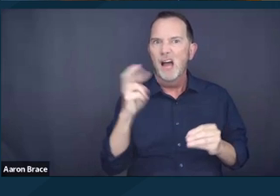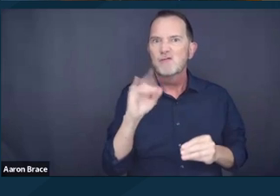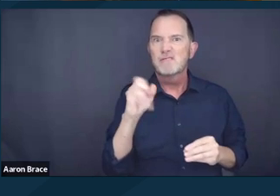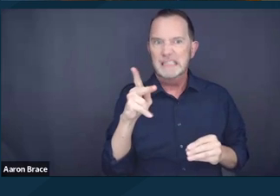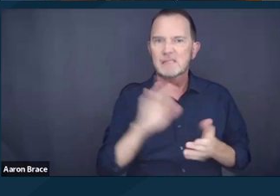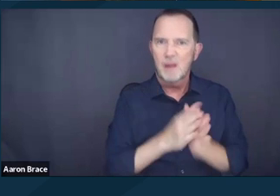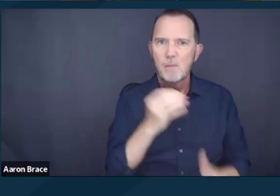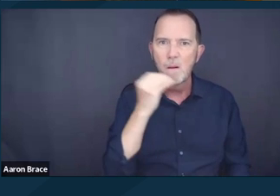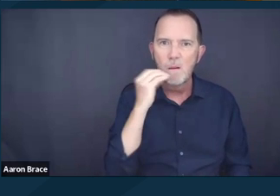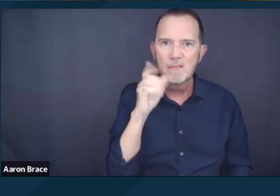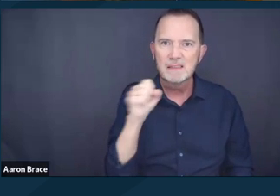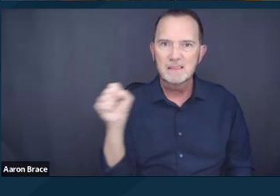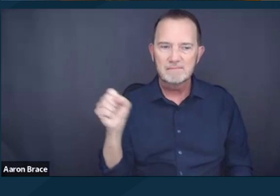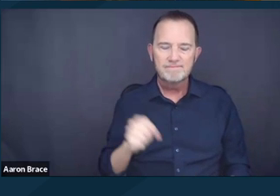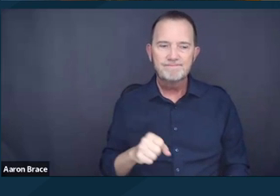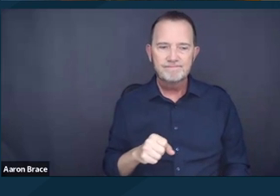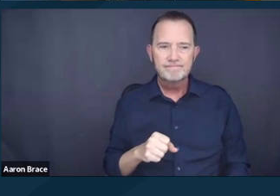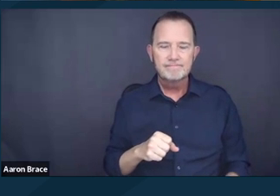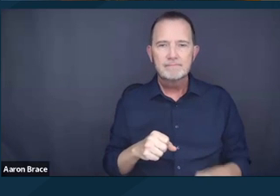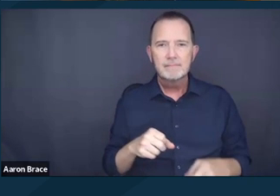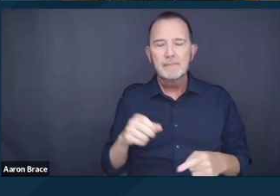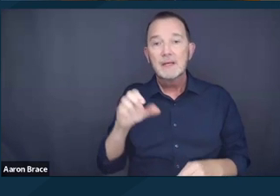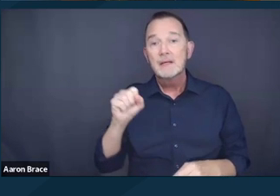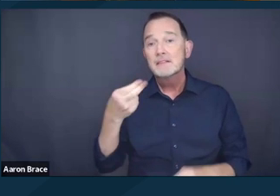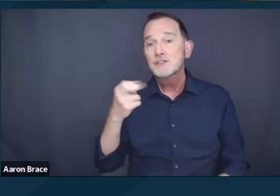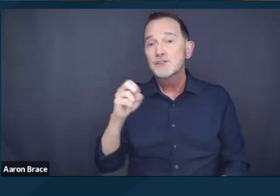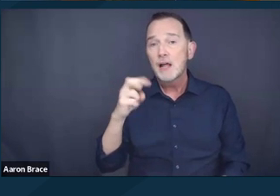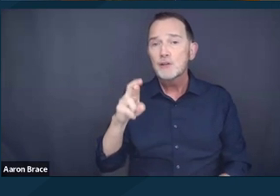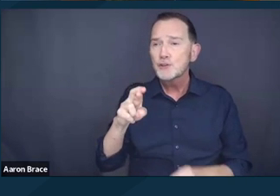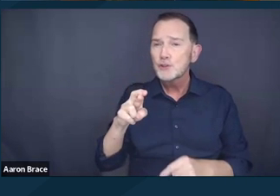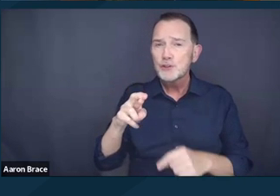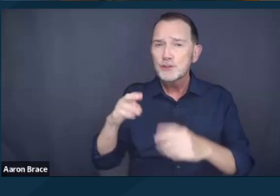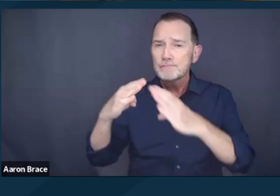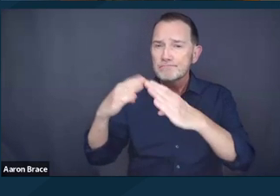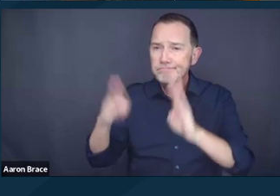She also acknowledges that while shelter beds may be available in a certain locality,